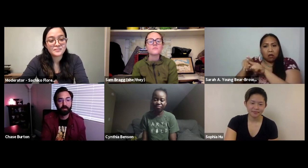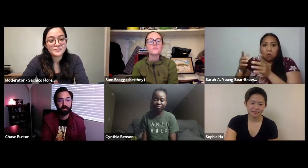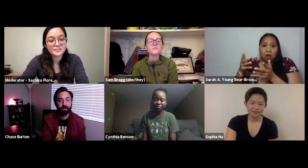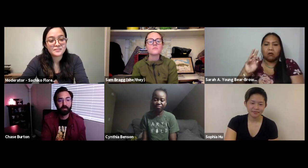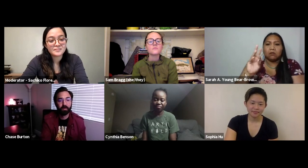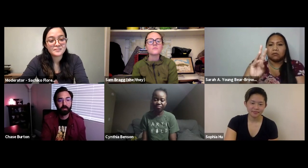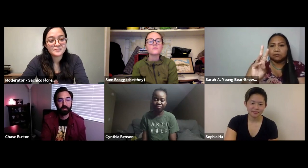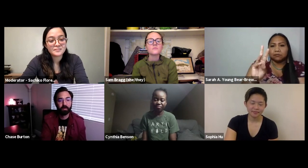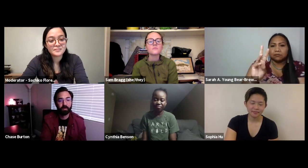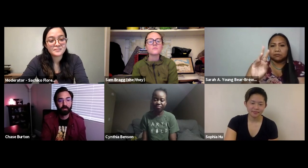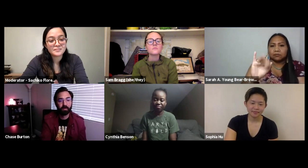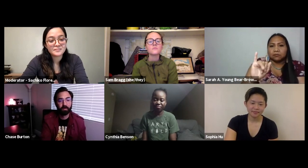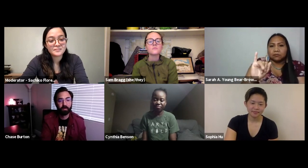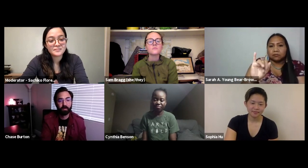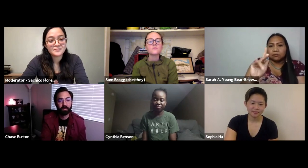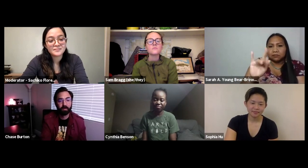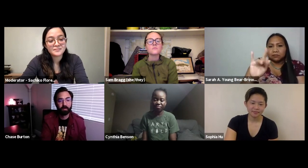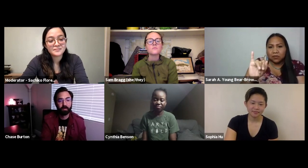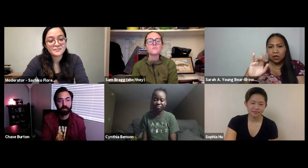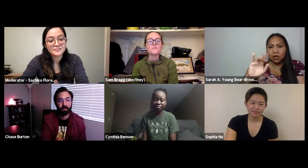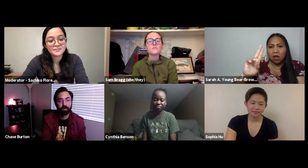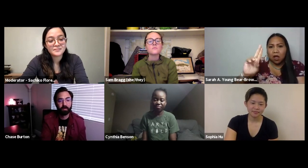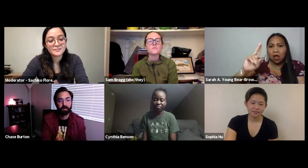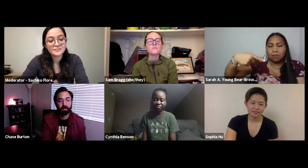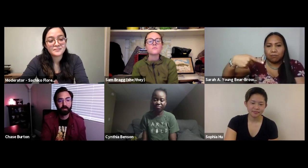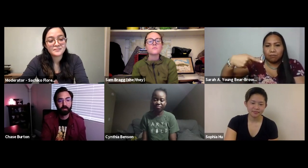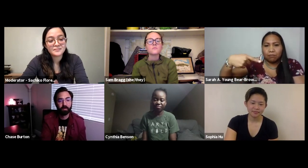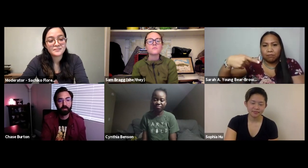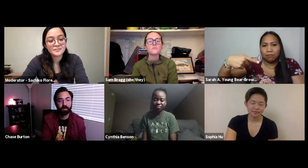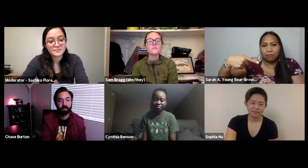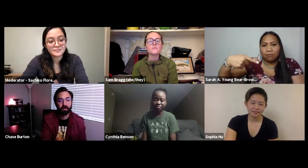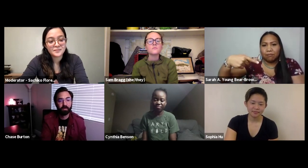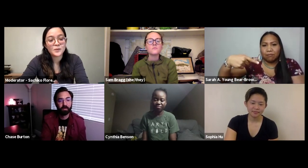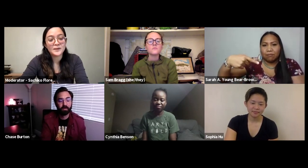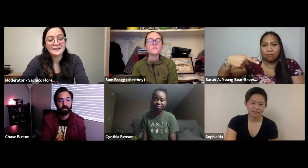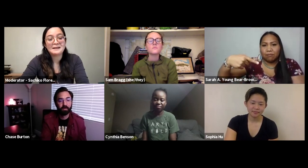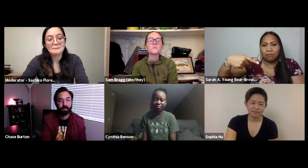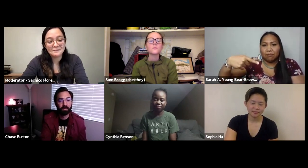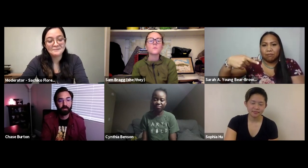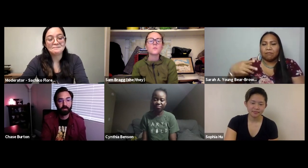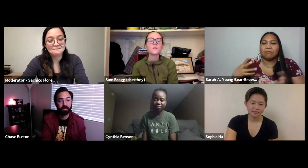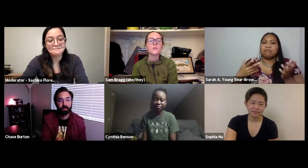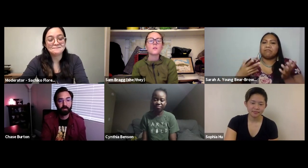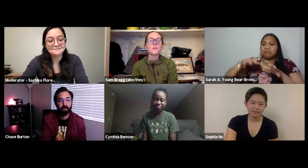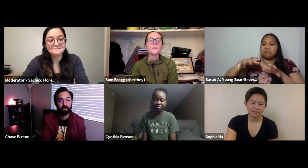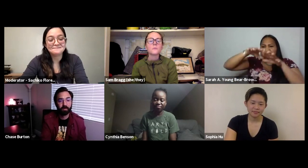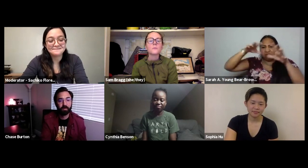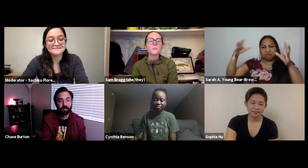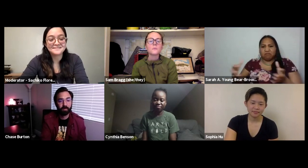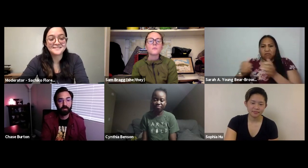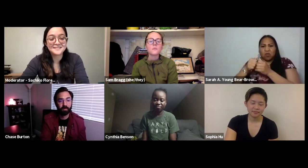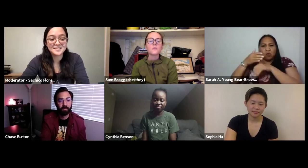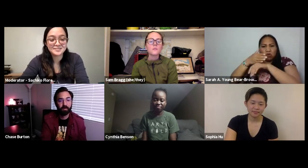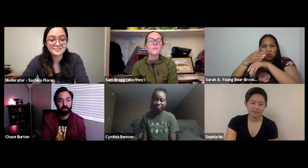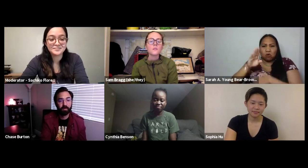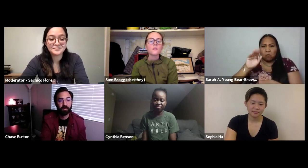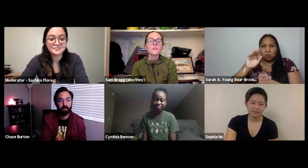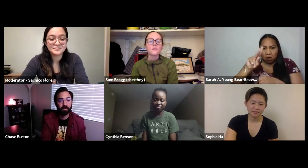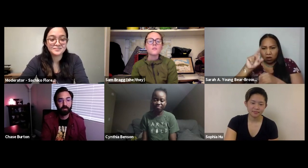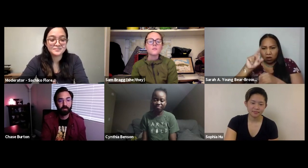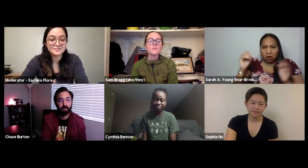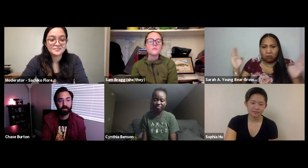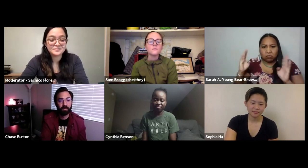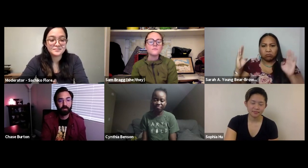go into and cook in what we call the long house known as wiki-up